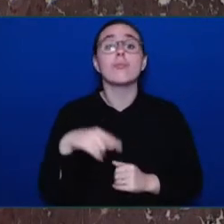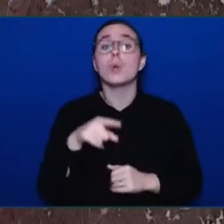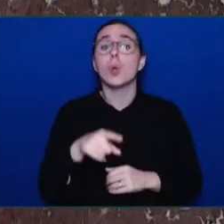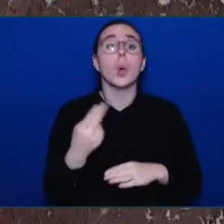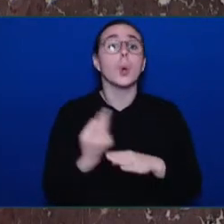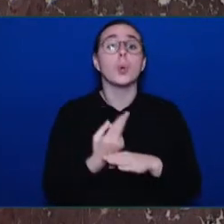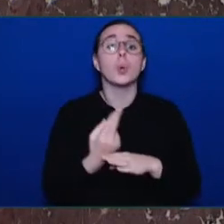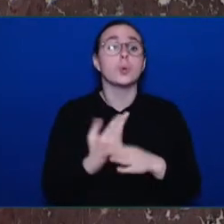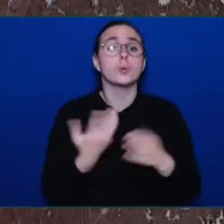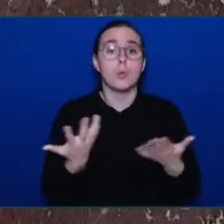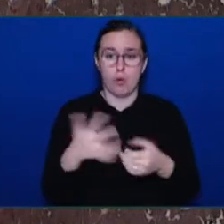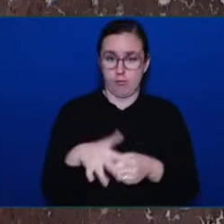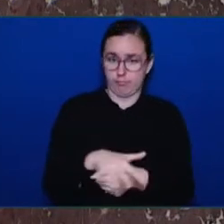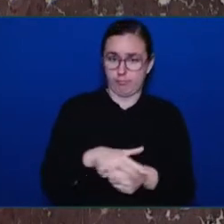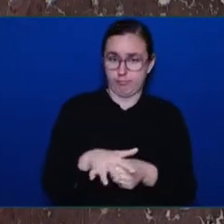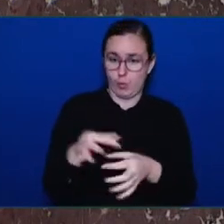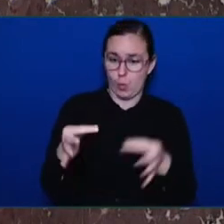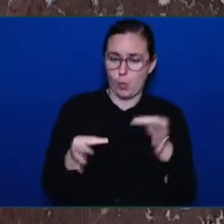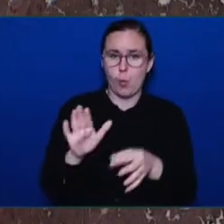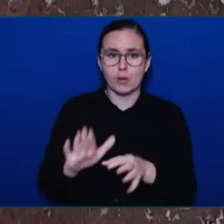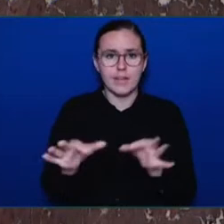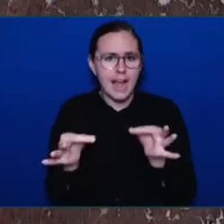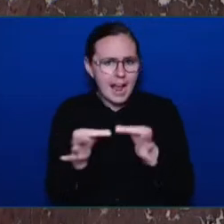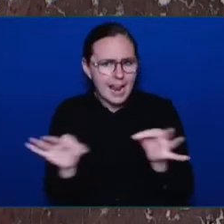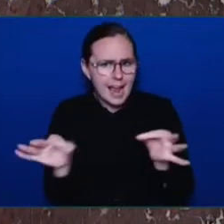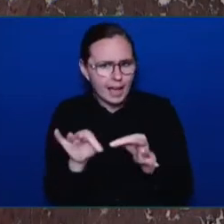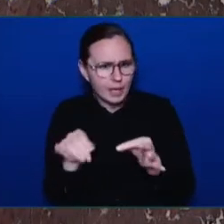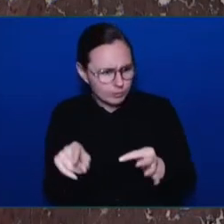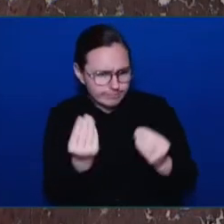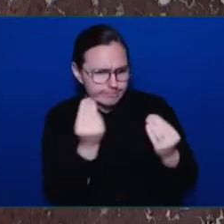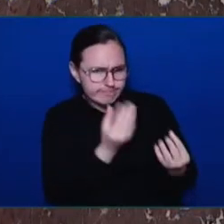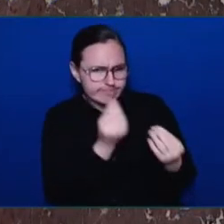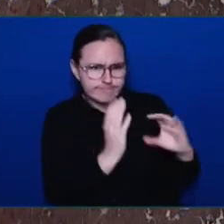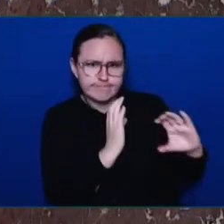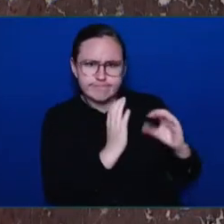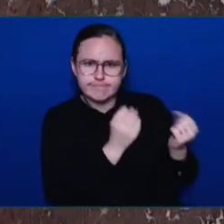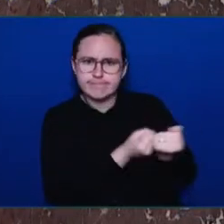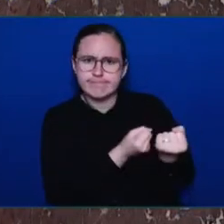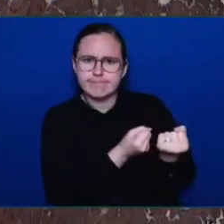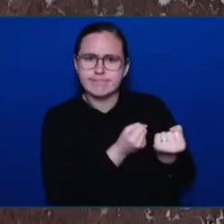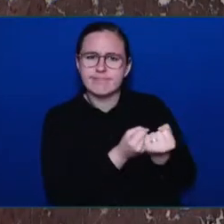Avoiding passive terms like "victim" and "offender," those who have been hurt have a place to meet